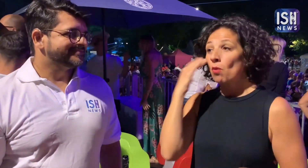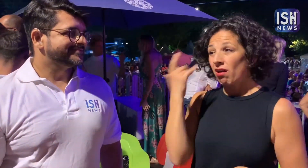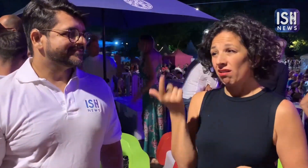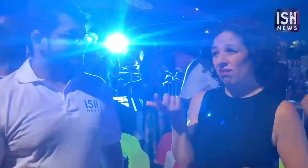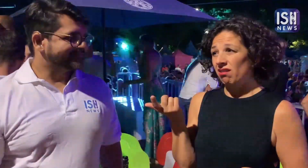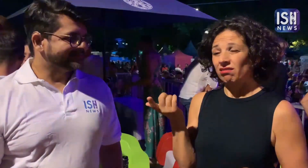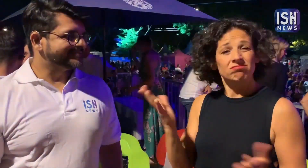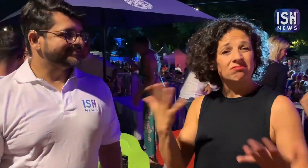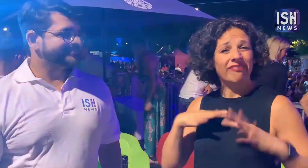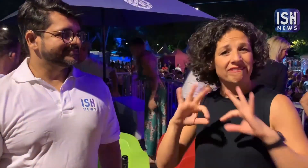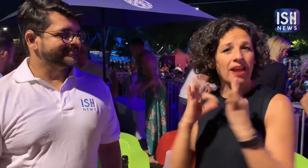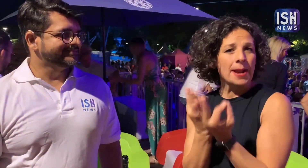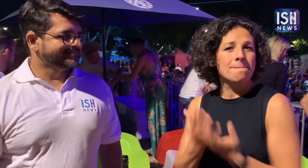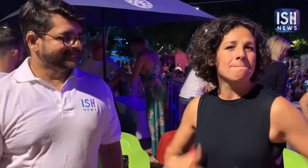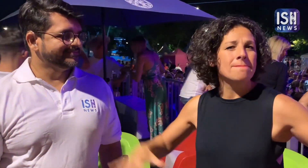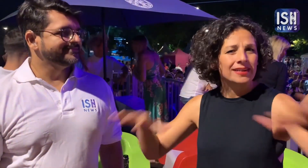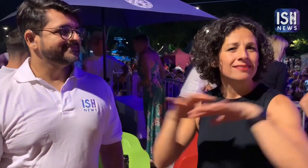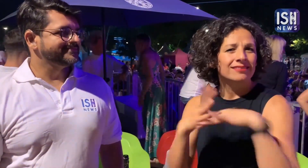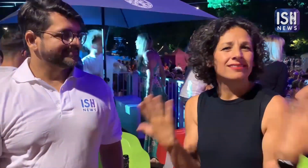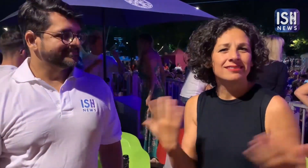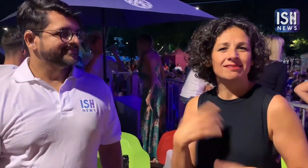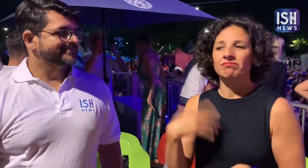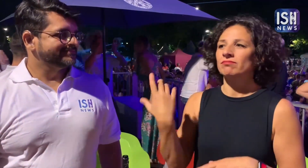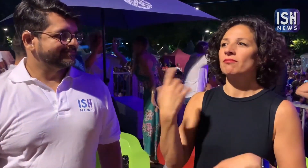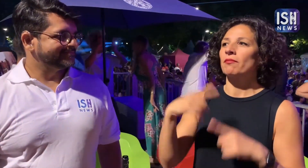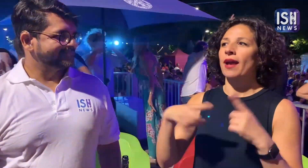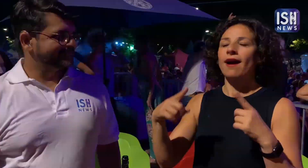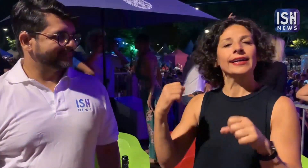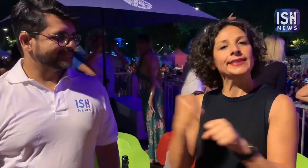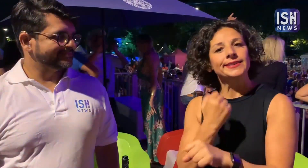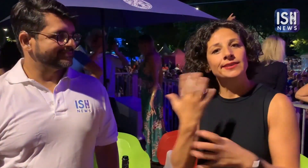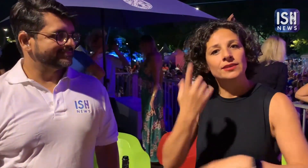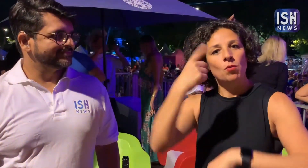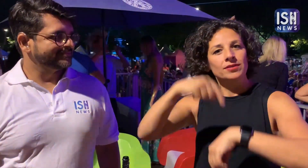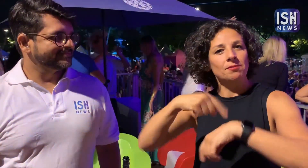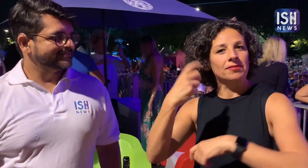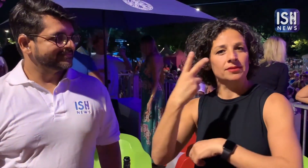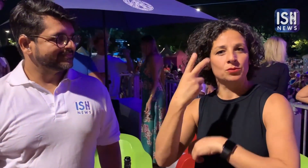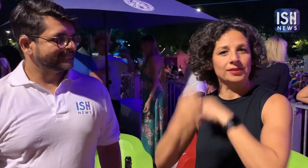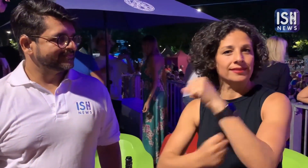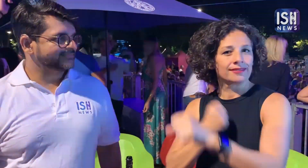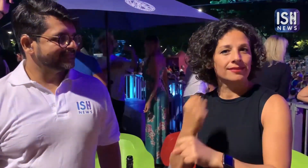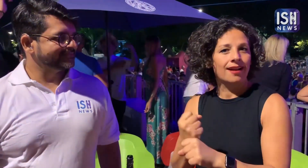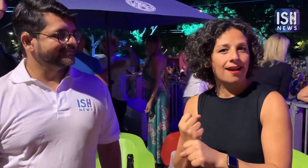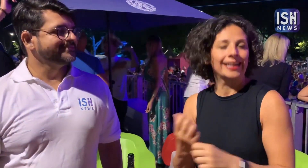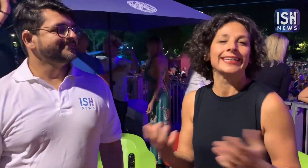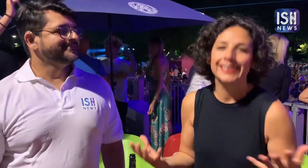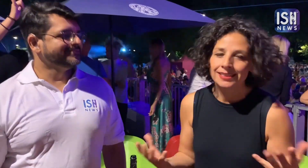Why? It's because everyone is a family. But shit! It is held only once in two years